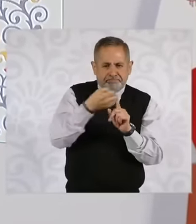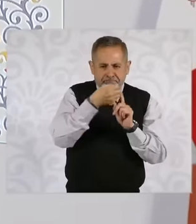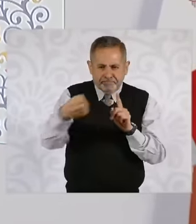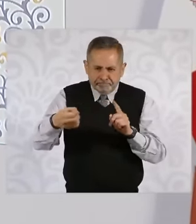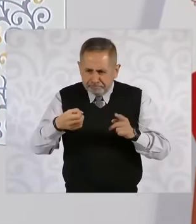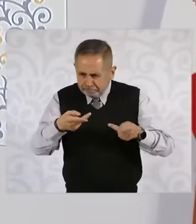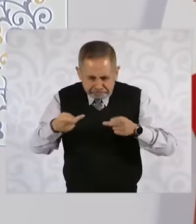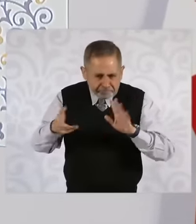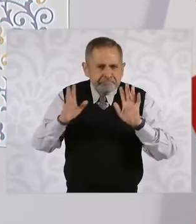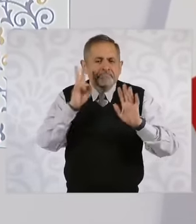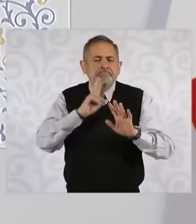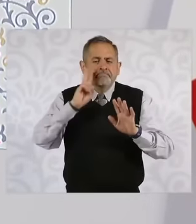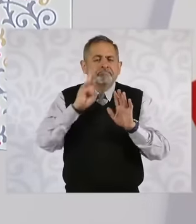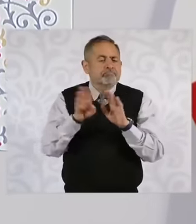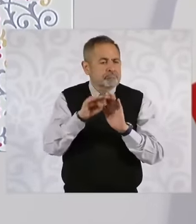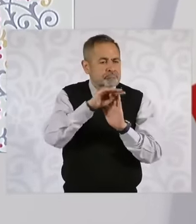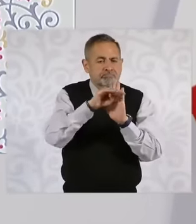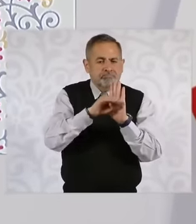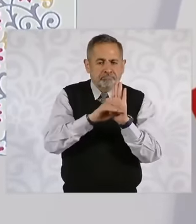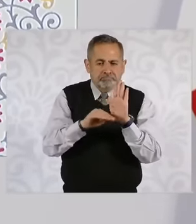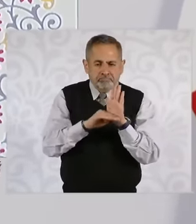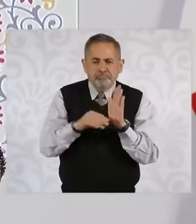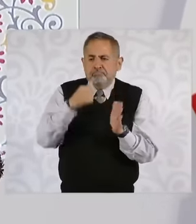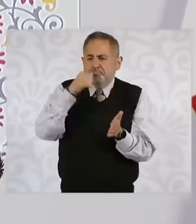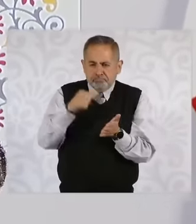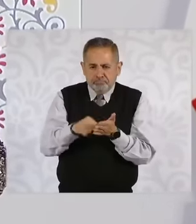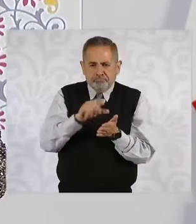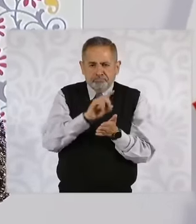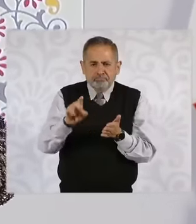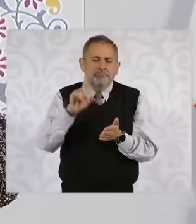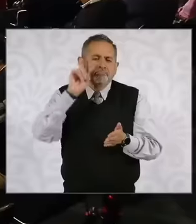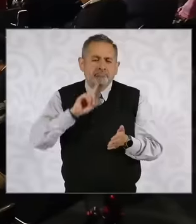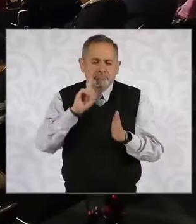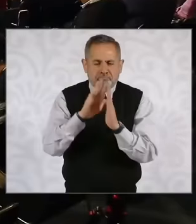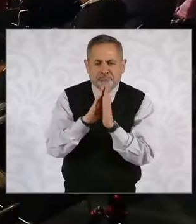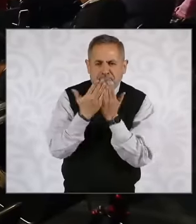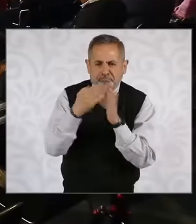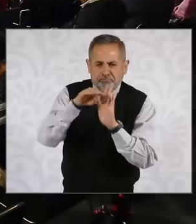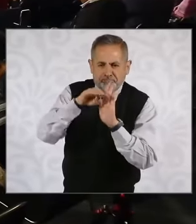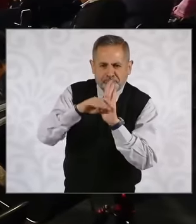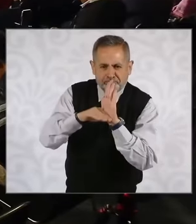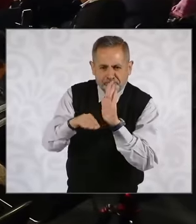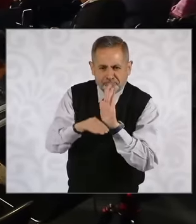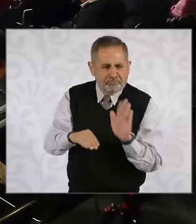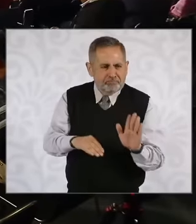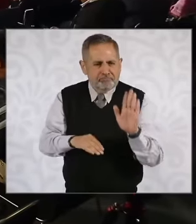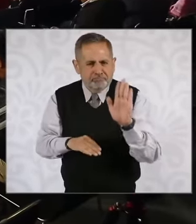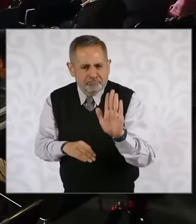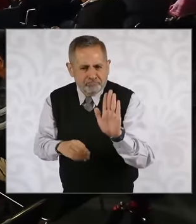document of the card and there we can invite her so that she can talk about all the functions that